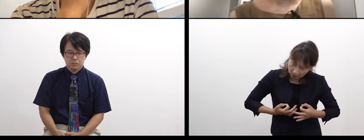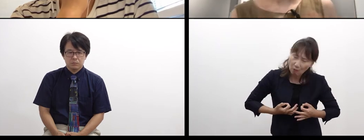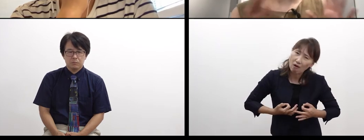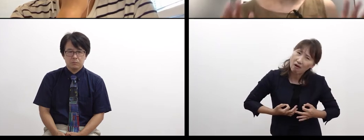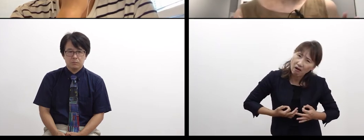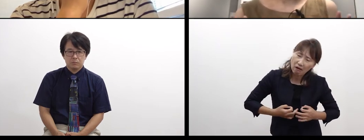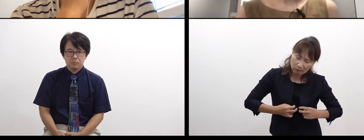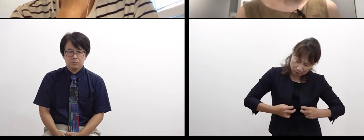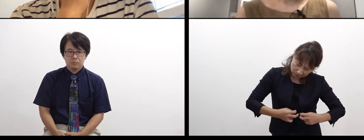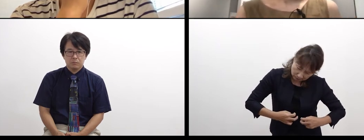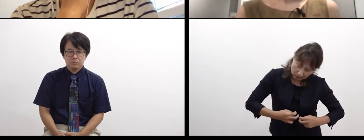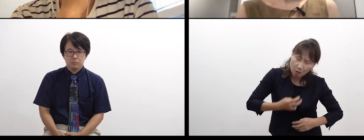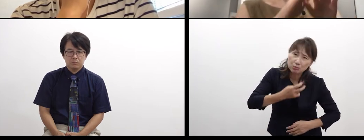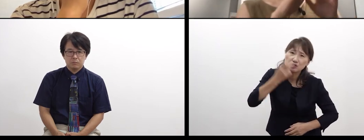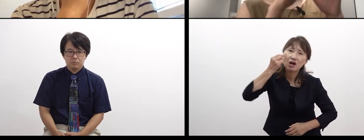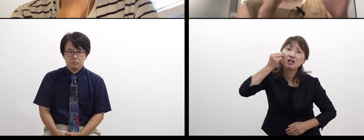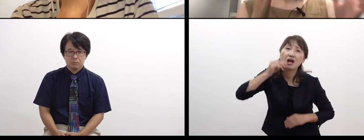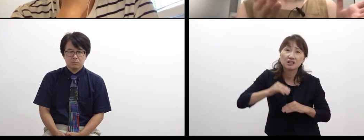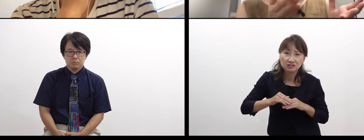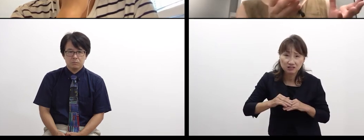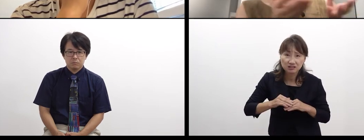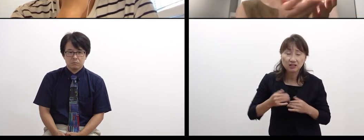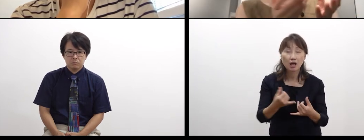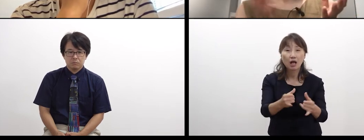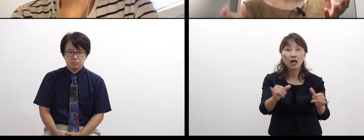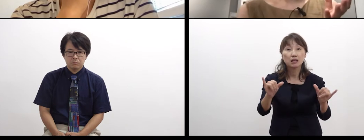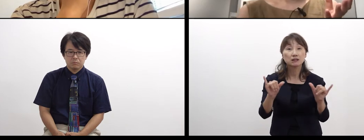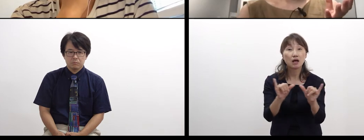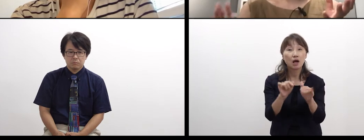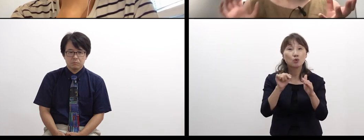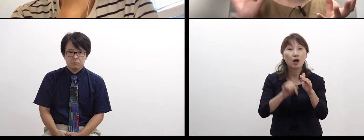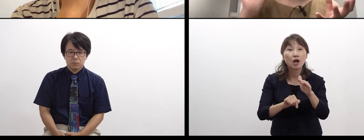this is a very abstract topic about minority in majority,